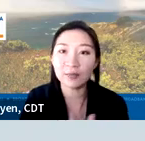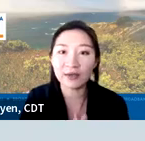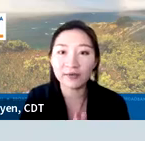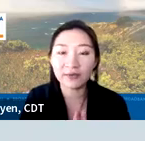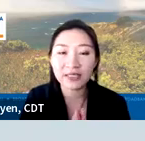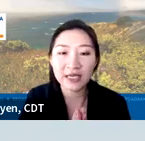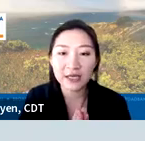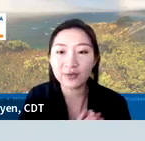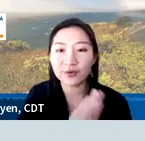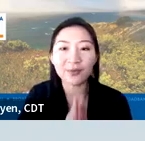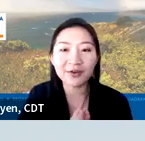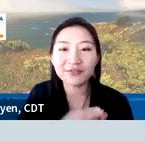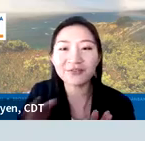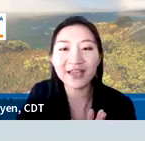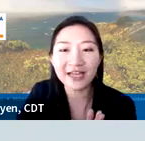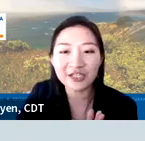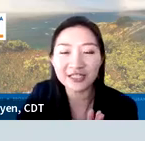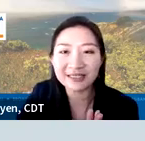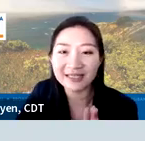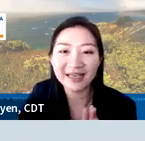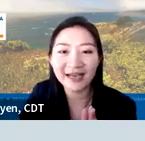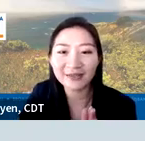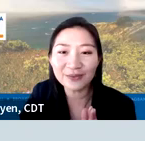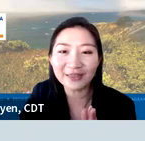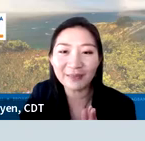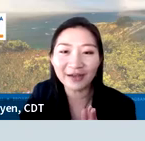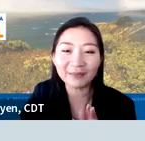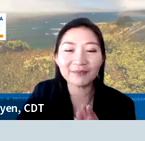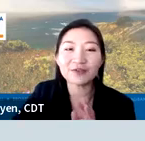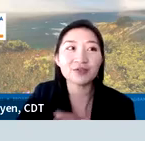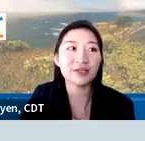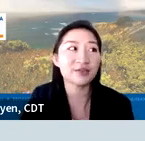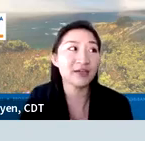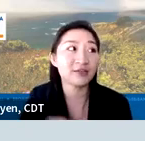hoping folks, you know you're aware of the reactions tool at the bottom of your screen to